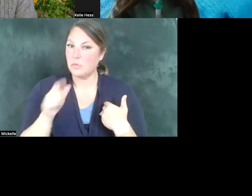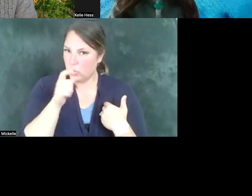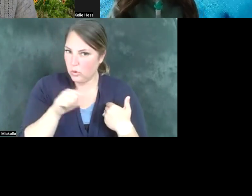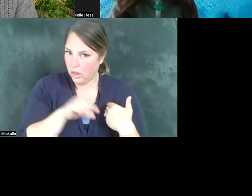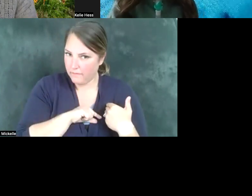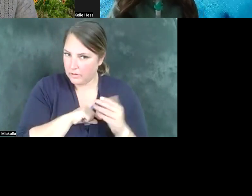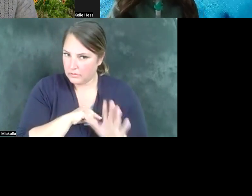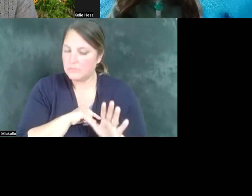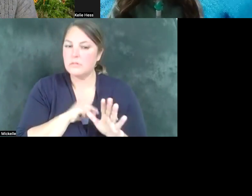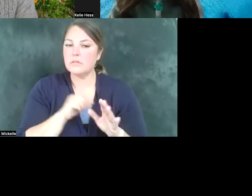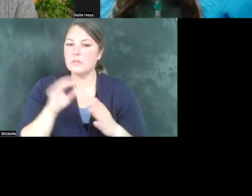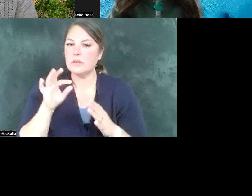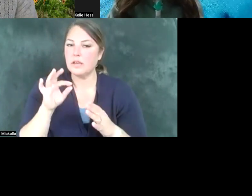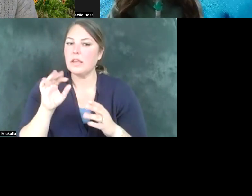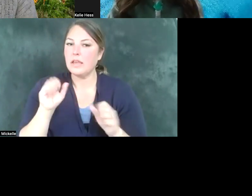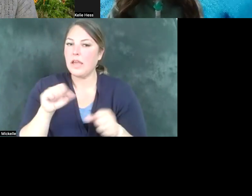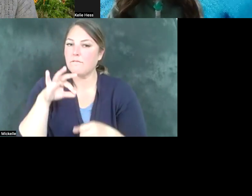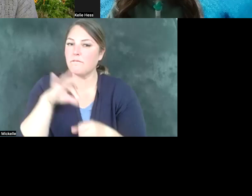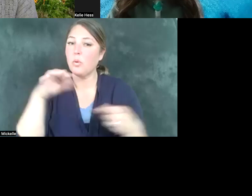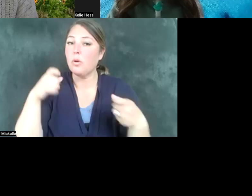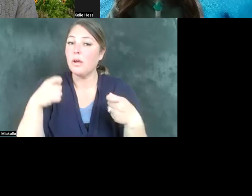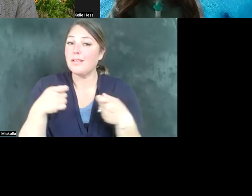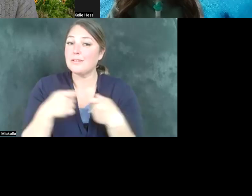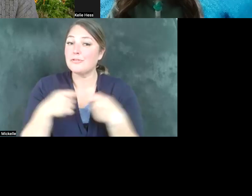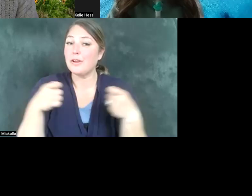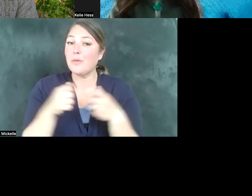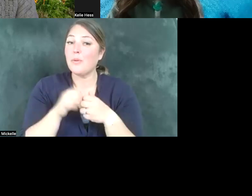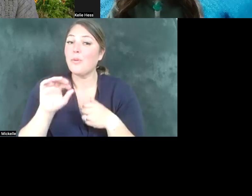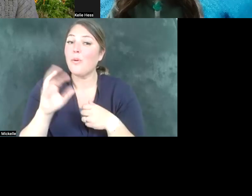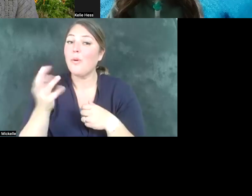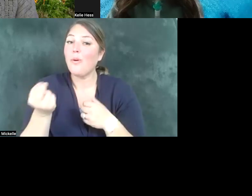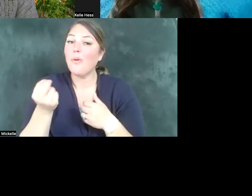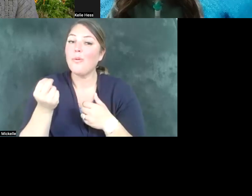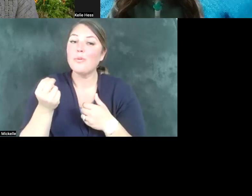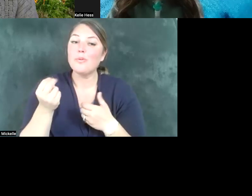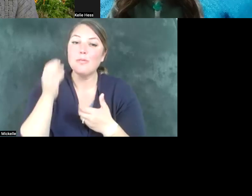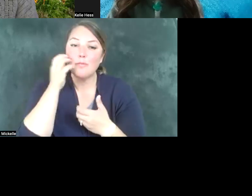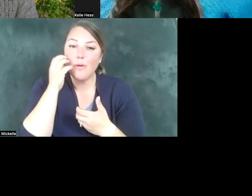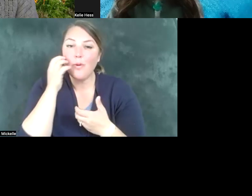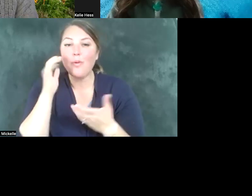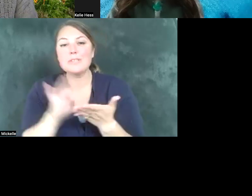vote electronically using their own device like a phone tablet or a computer